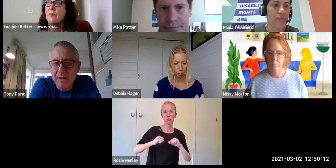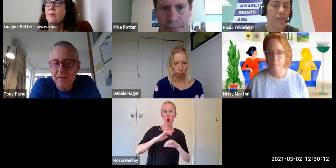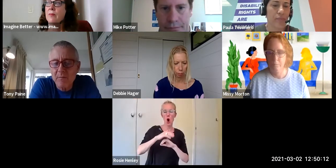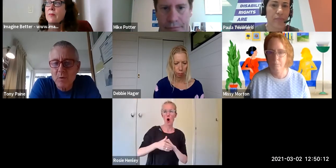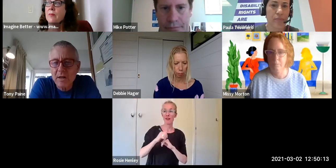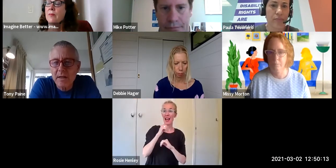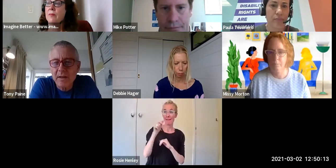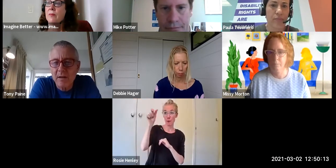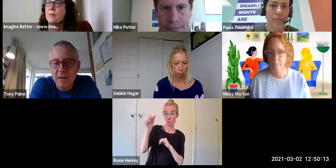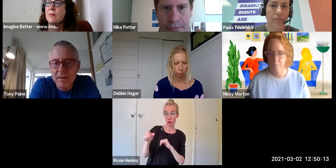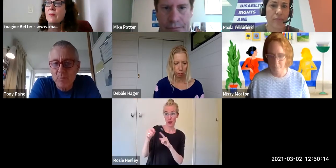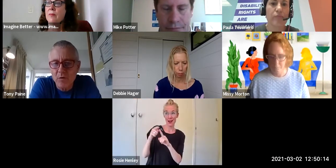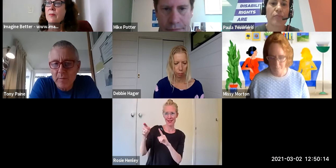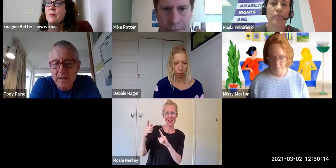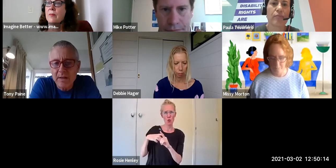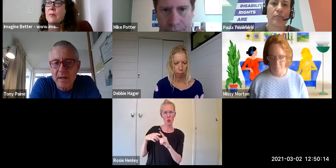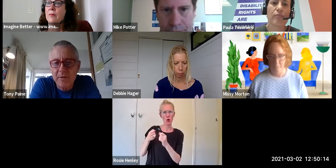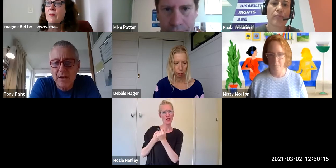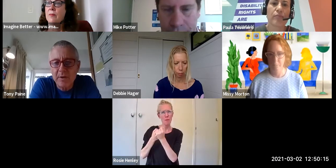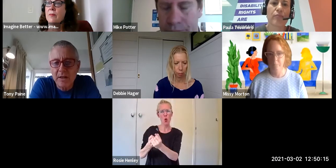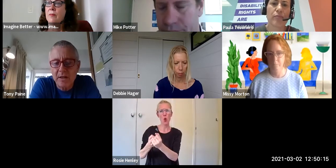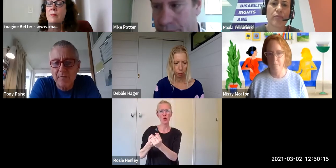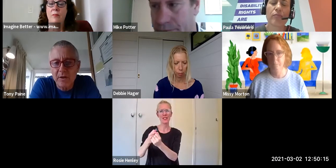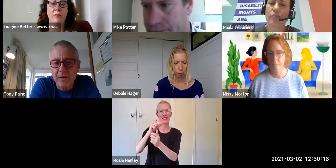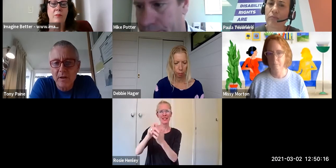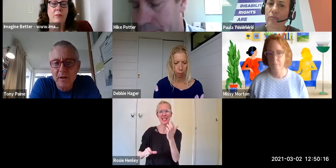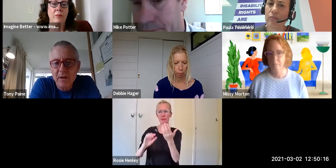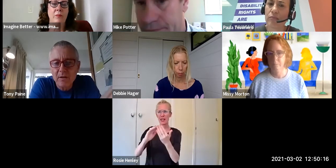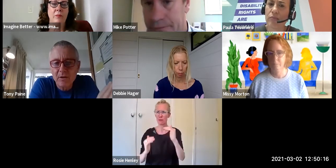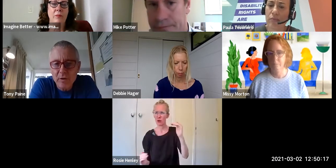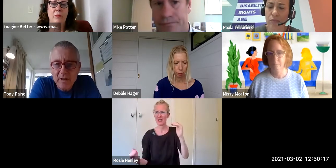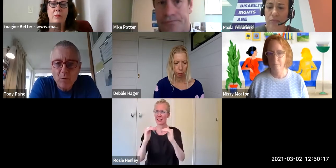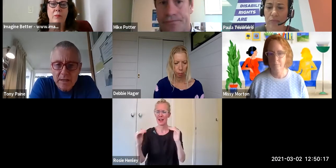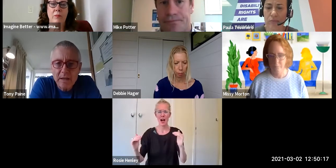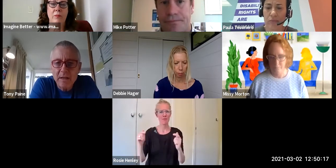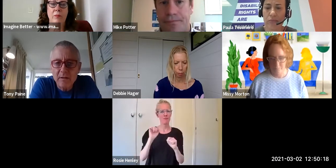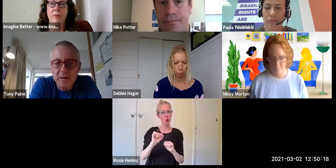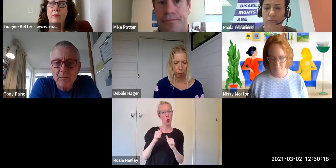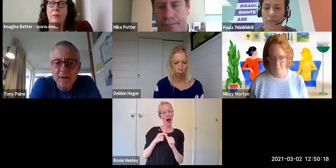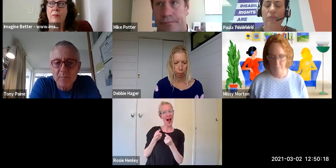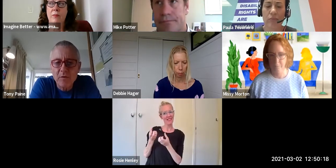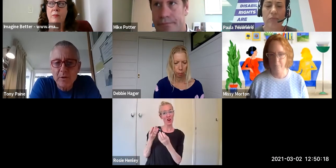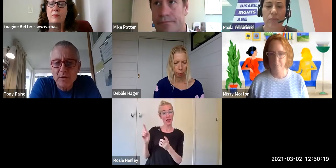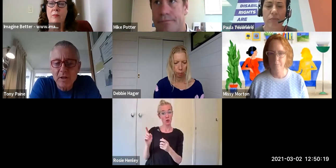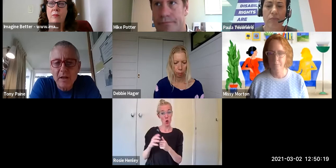thing of what I see in other movements. I'm thinking particularly of the Treaty of Waitangi and racism movement in New Zealand.